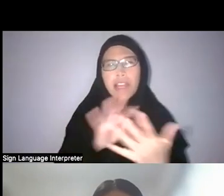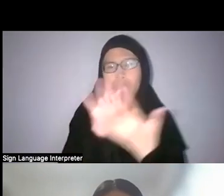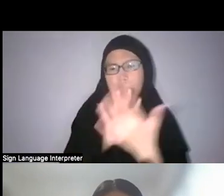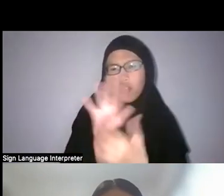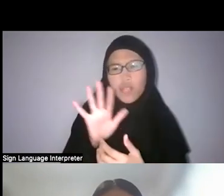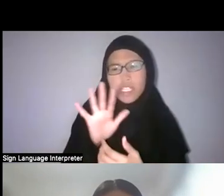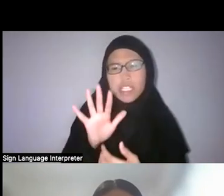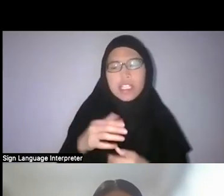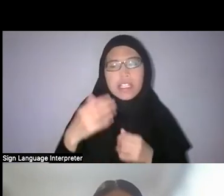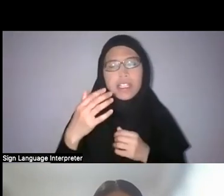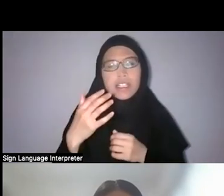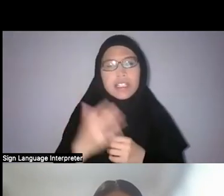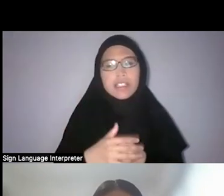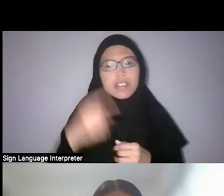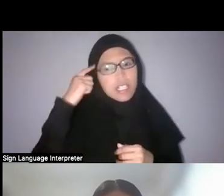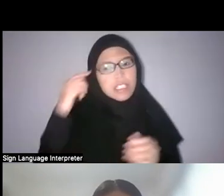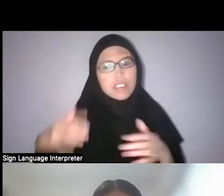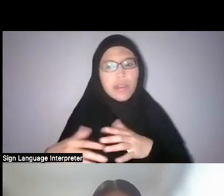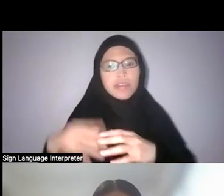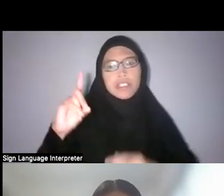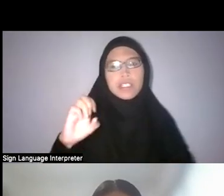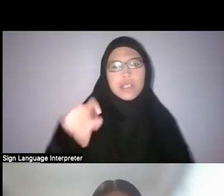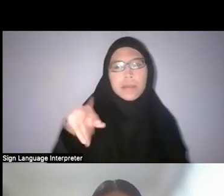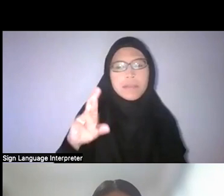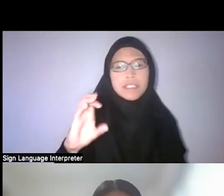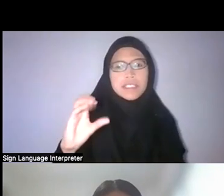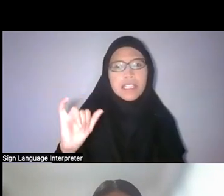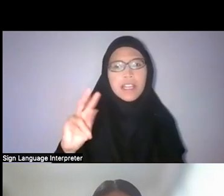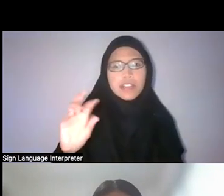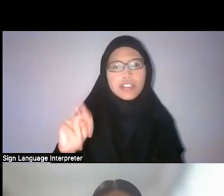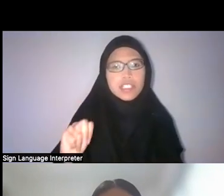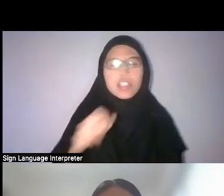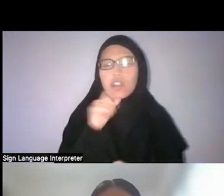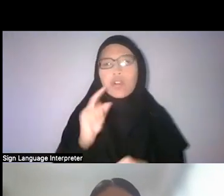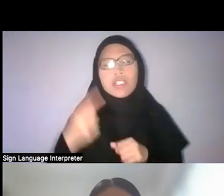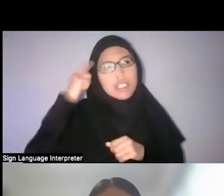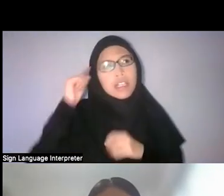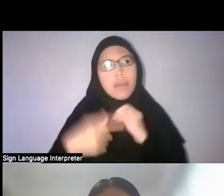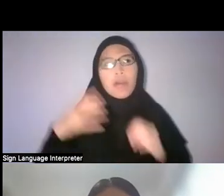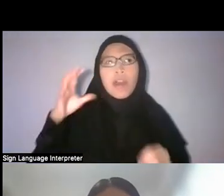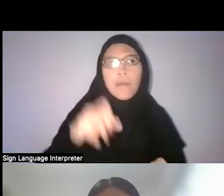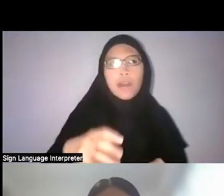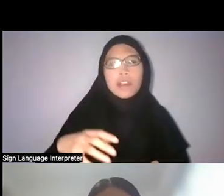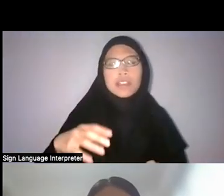we don’t have to always think of it in terms of exploitation and power. What are your thoughts?